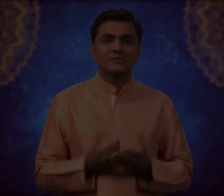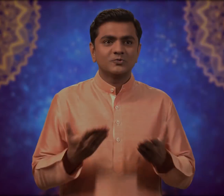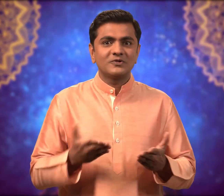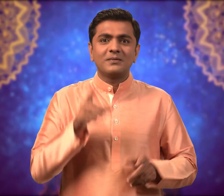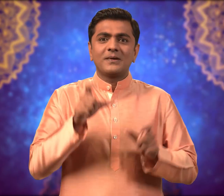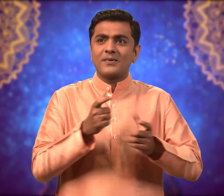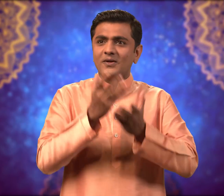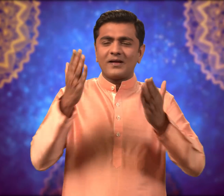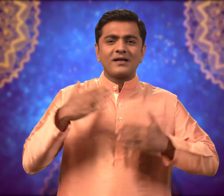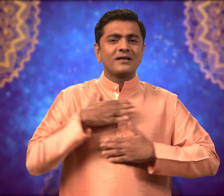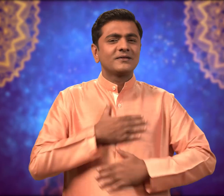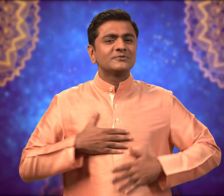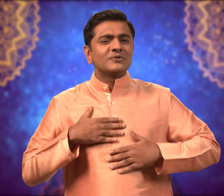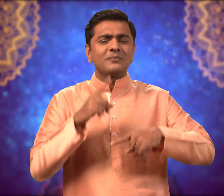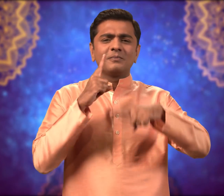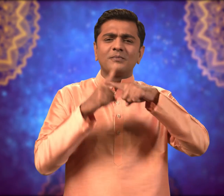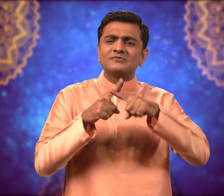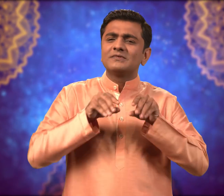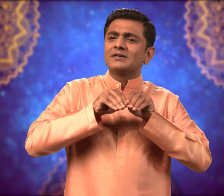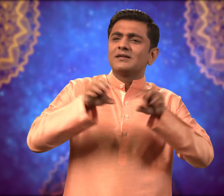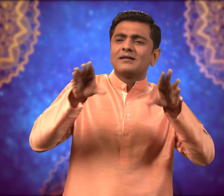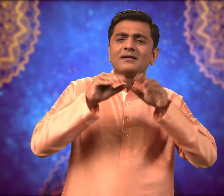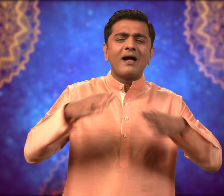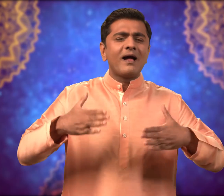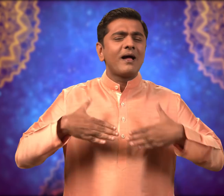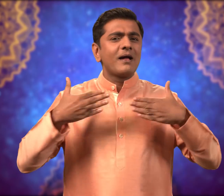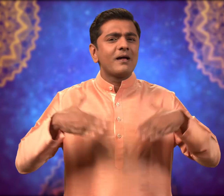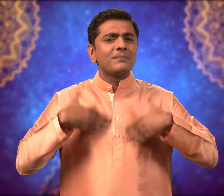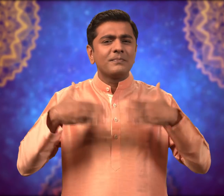On this day people are happy and spread joy.